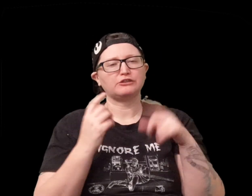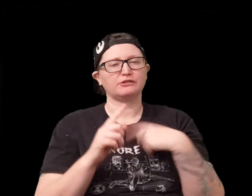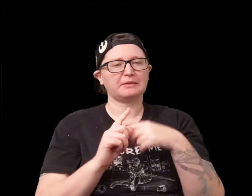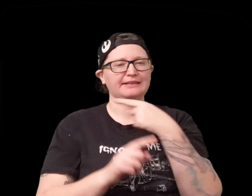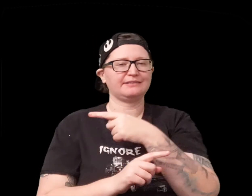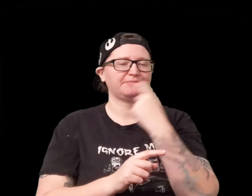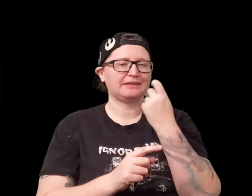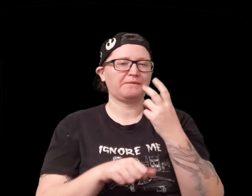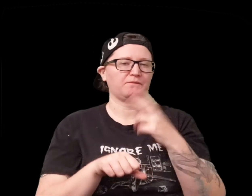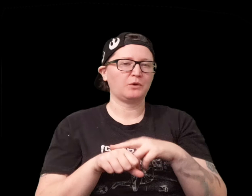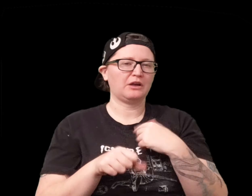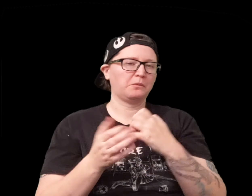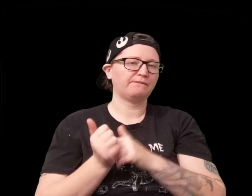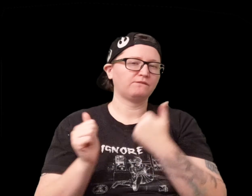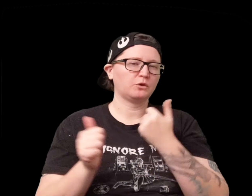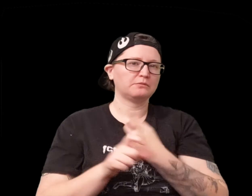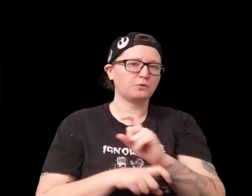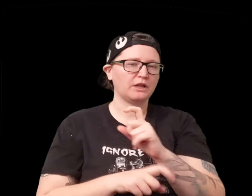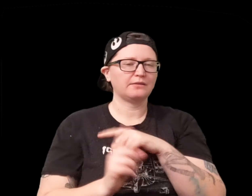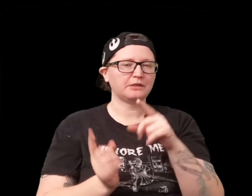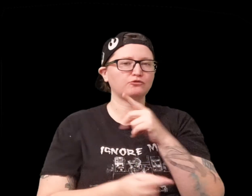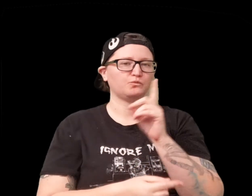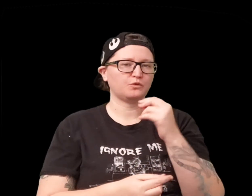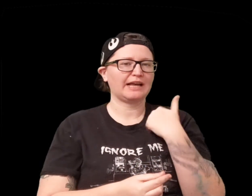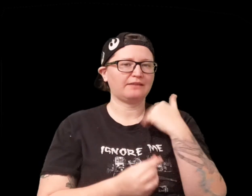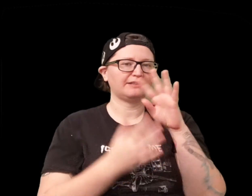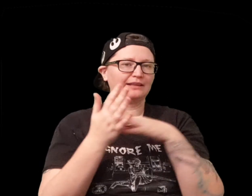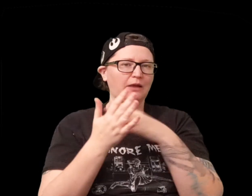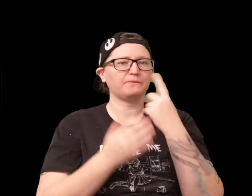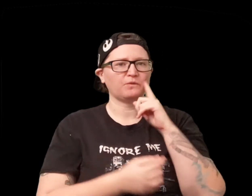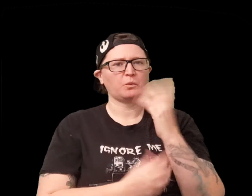so I don't want to ruin too much because of course I want to avoid spoiling anything but